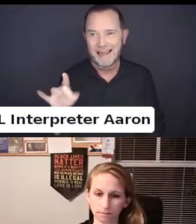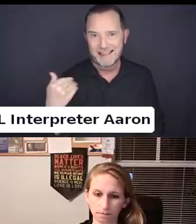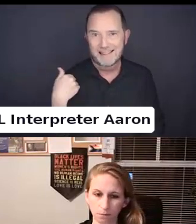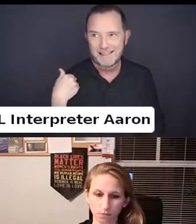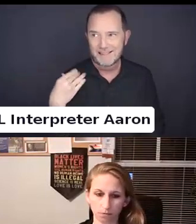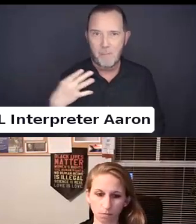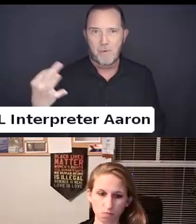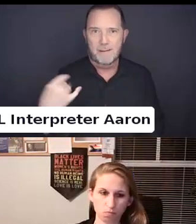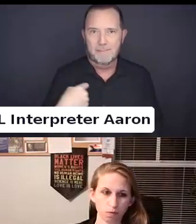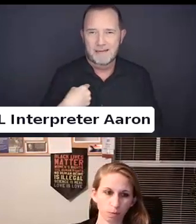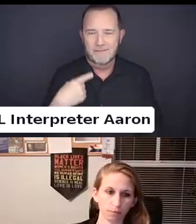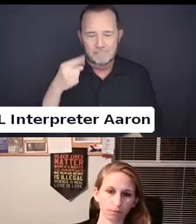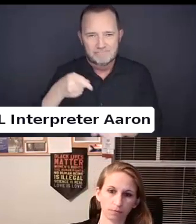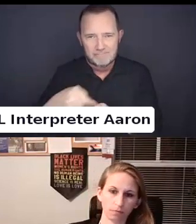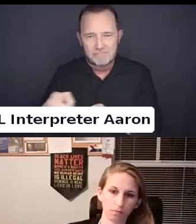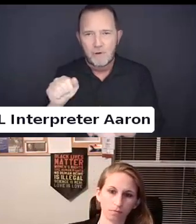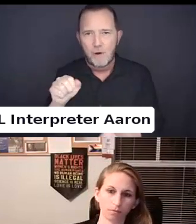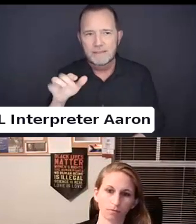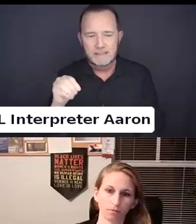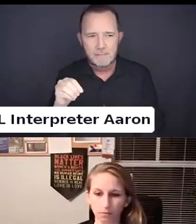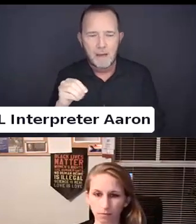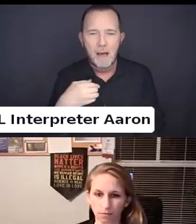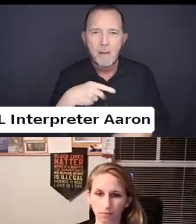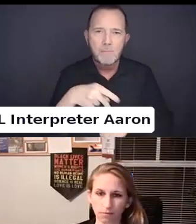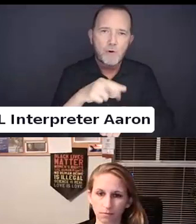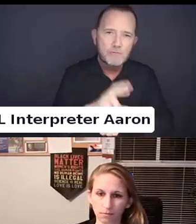I am Puerto Rican, Latina, black hair.